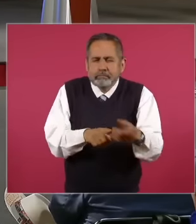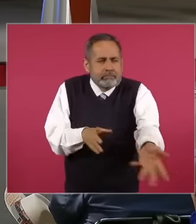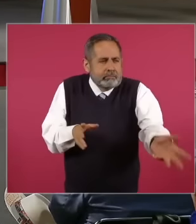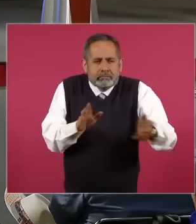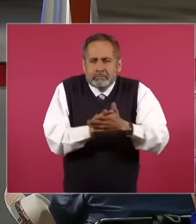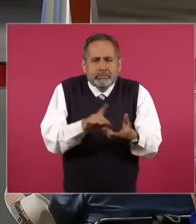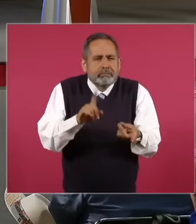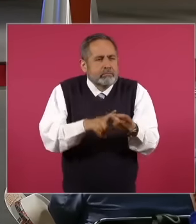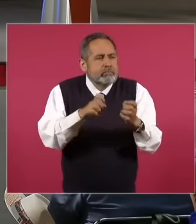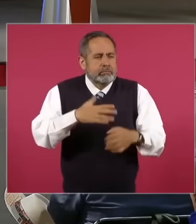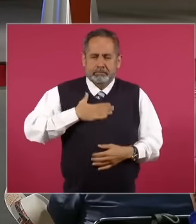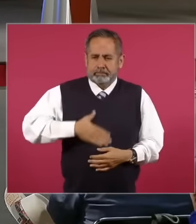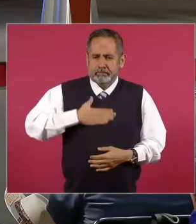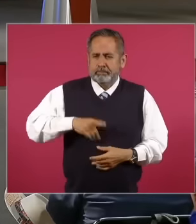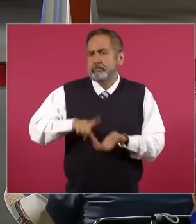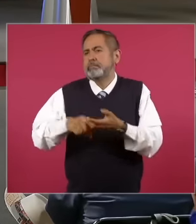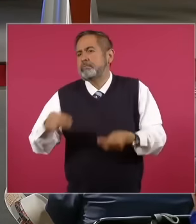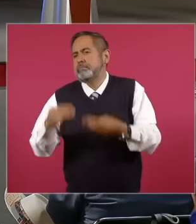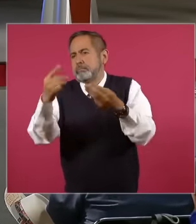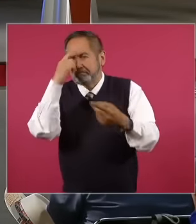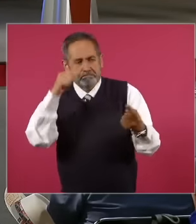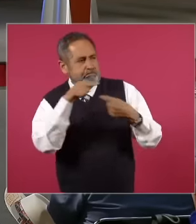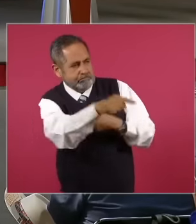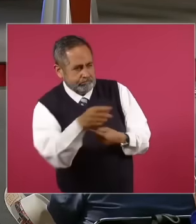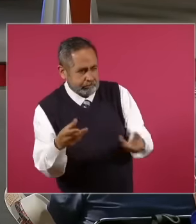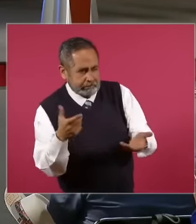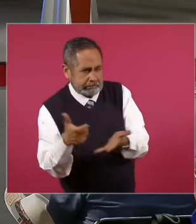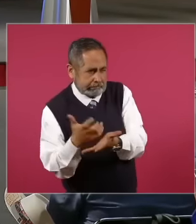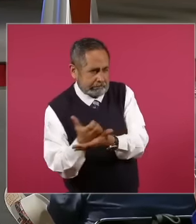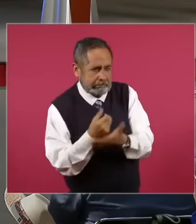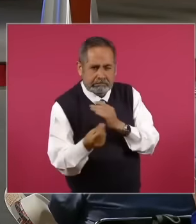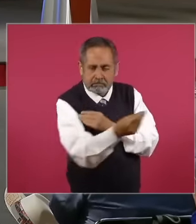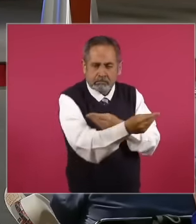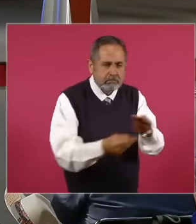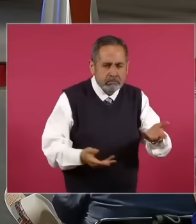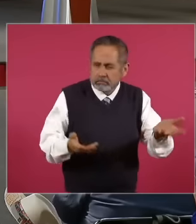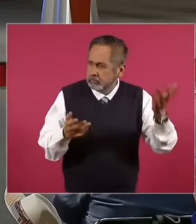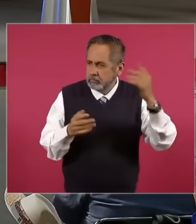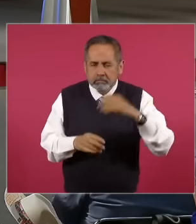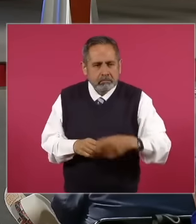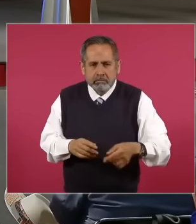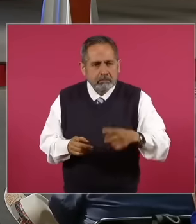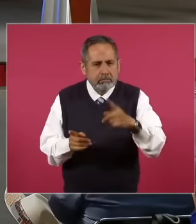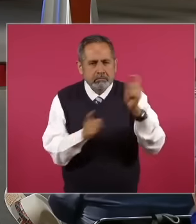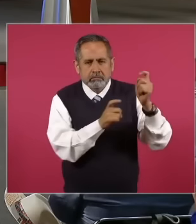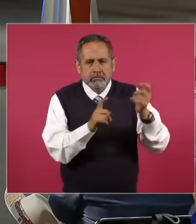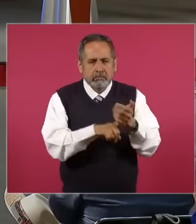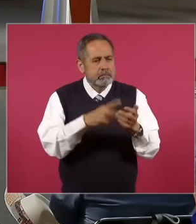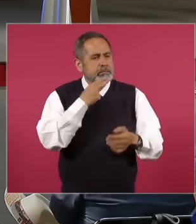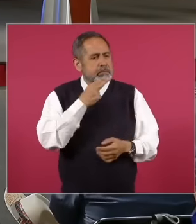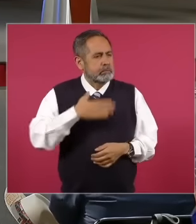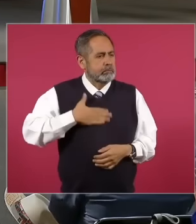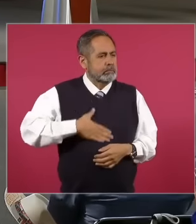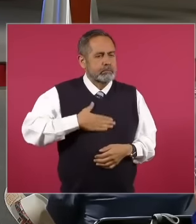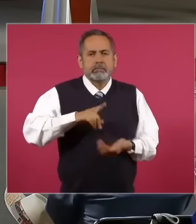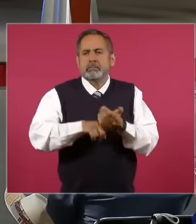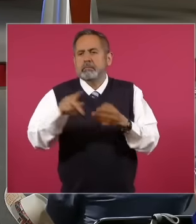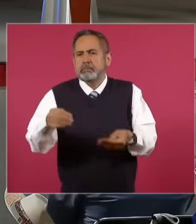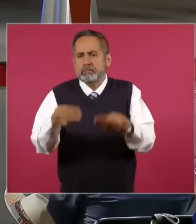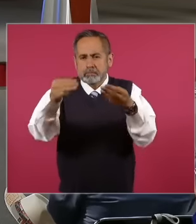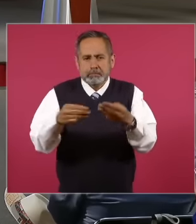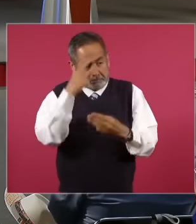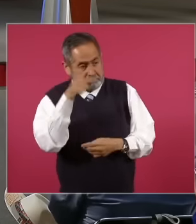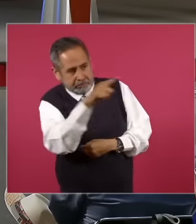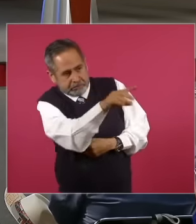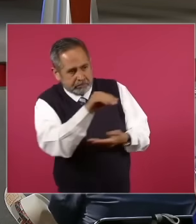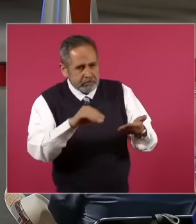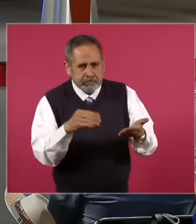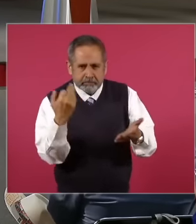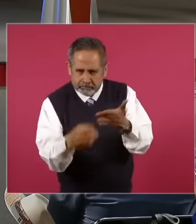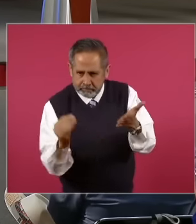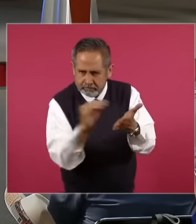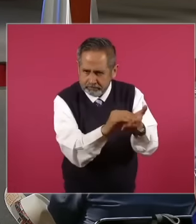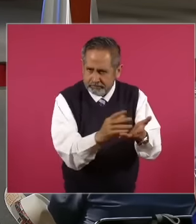markets the charge for the use of bathrooms in the markets 20% of the